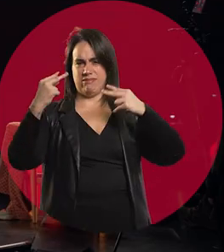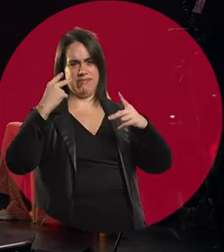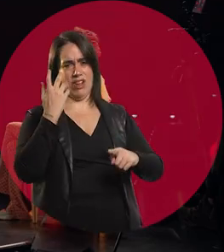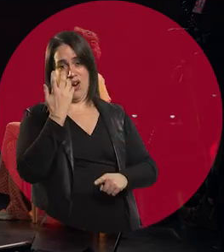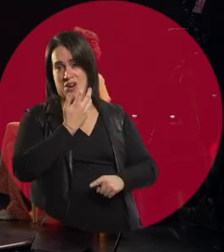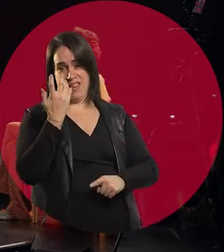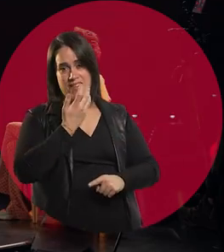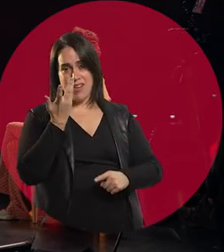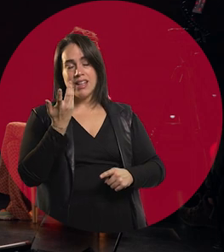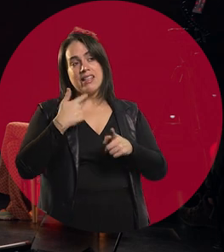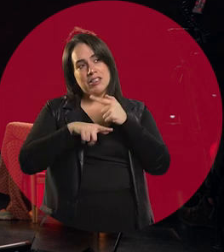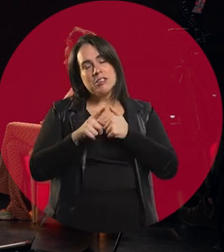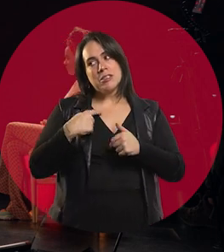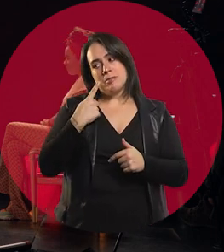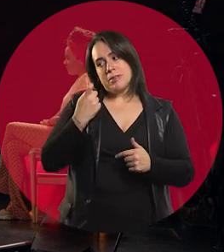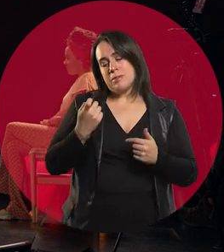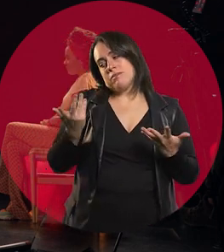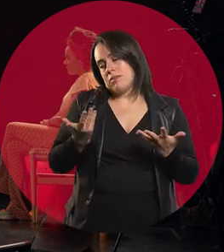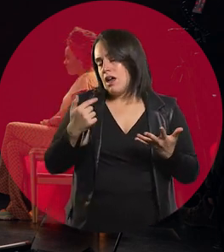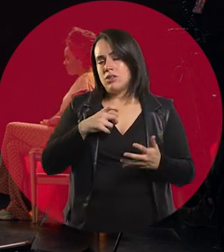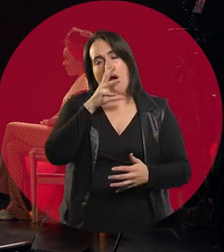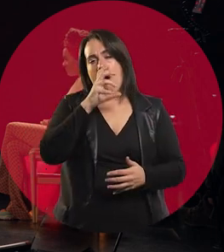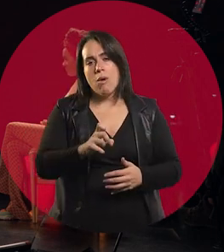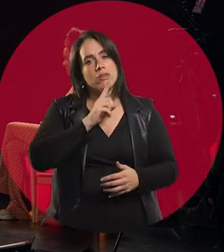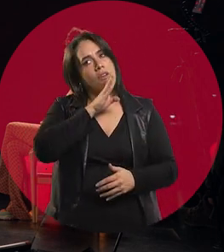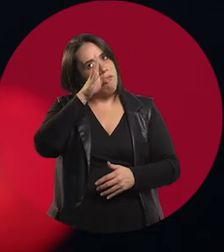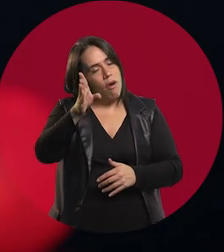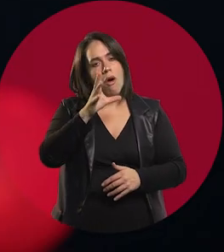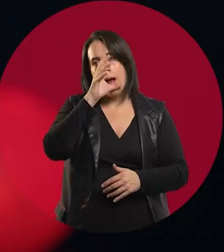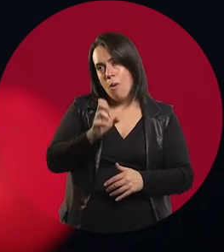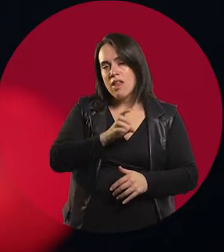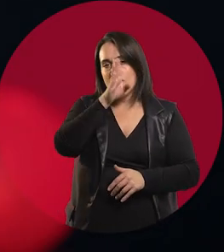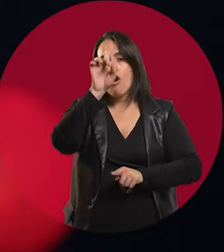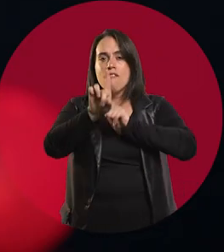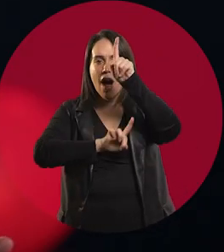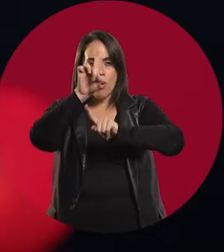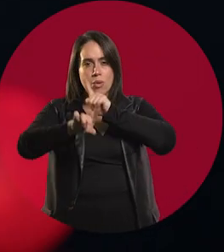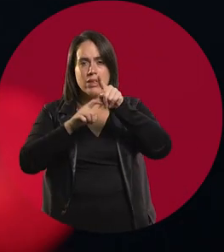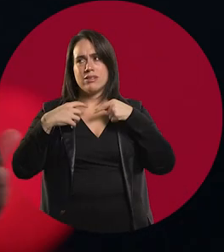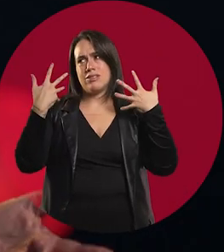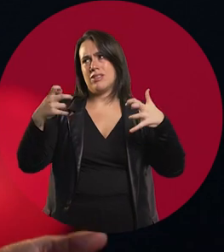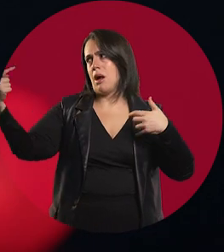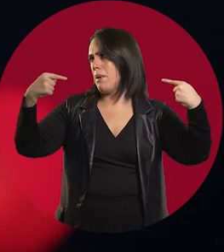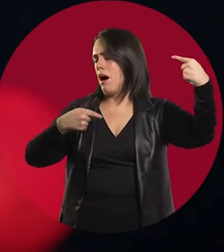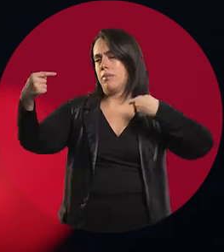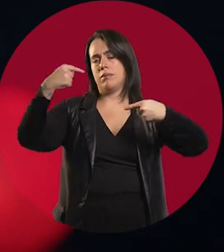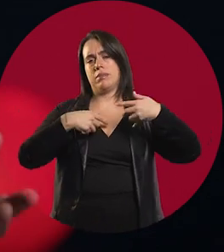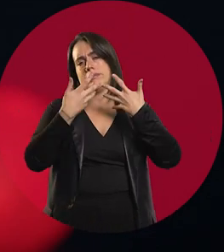So, I think I wisely realized that I had to go to college, so people gave me a break,